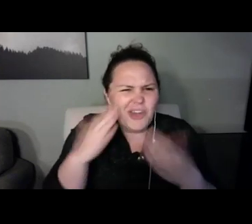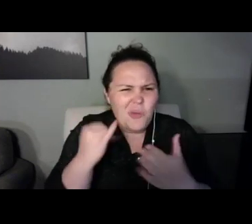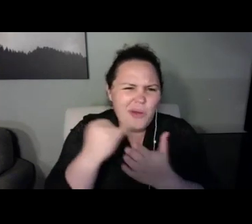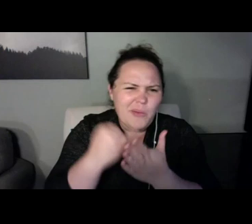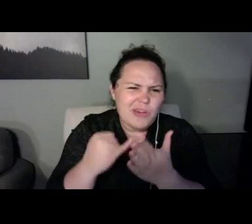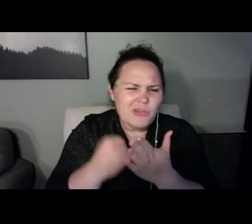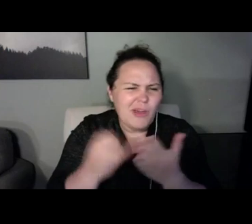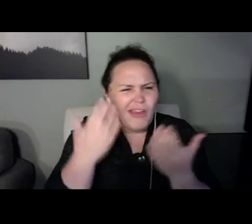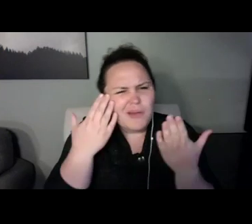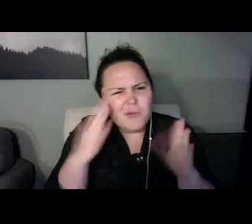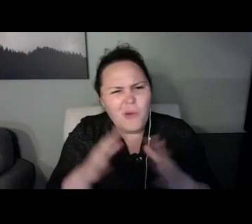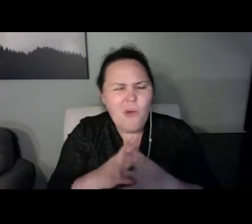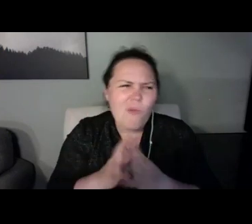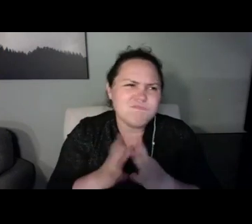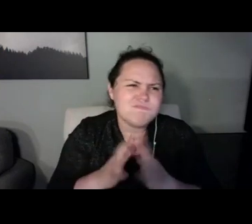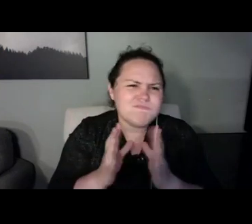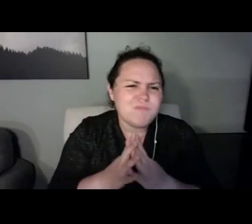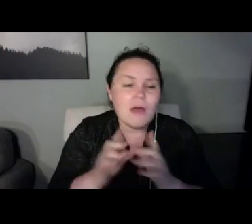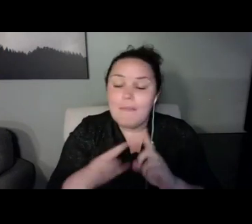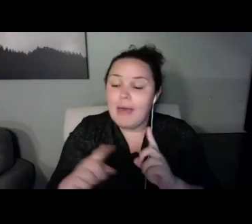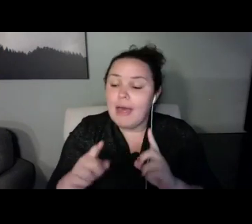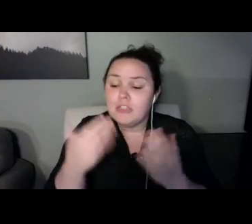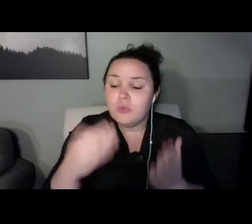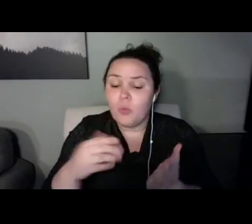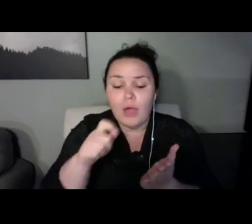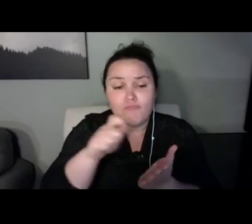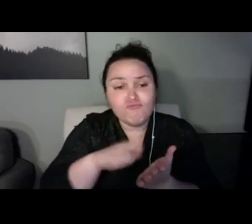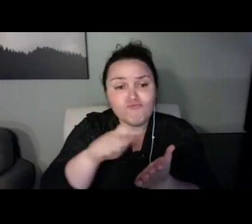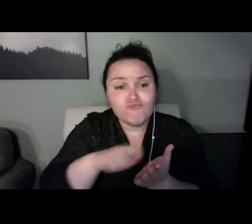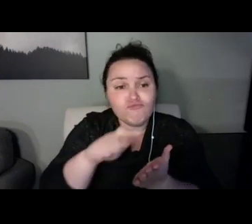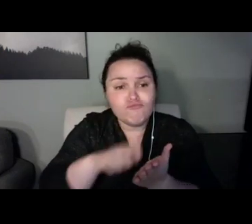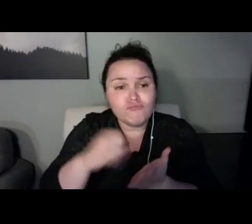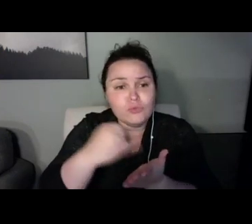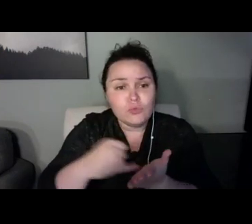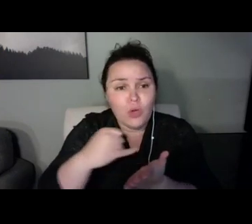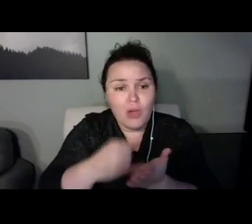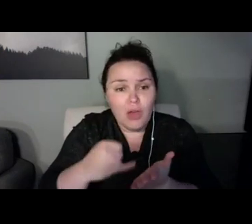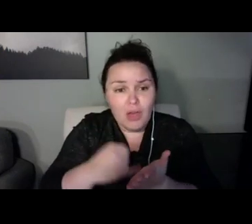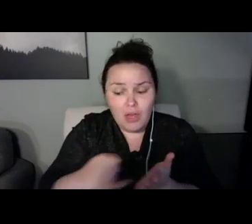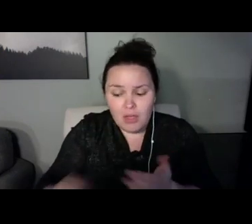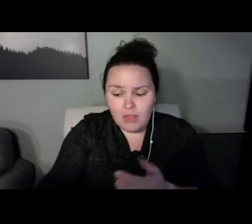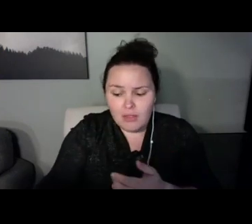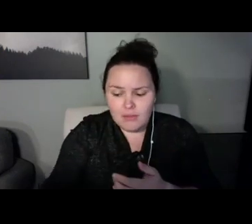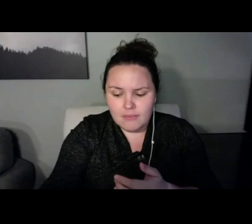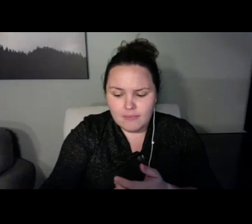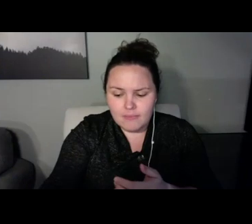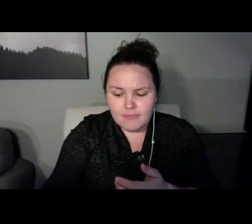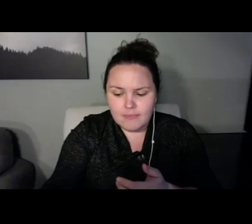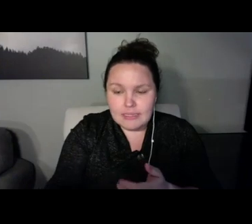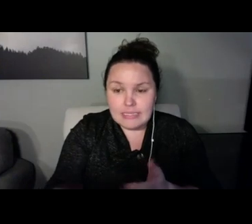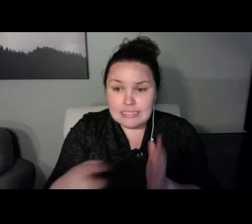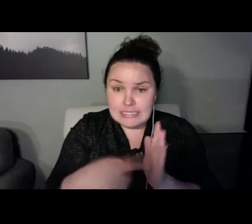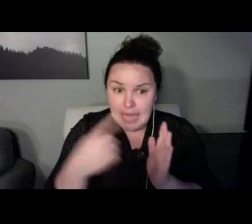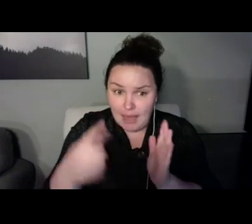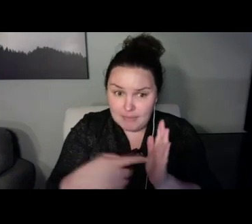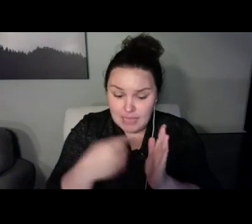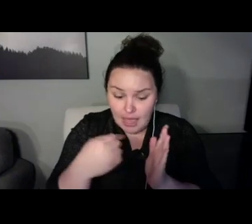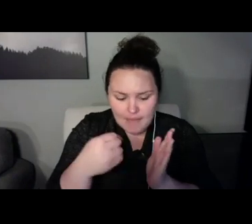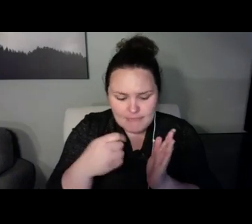And then Tyler was wondering, has she ever thought about a guide dog?